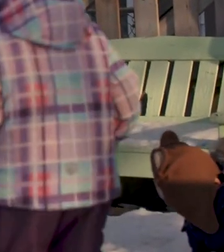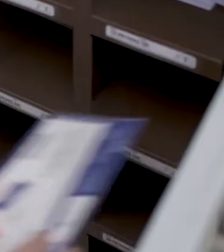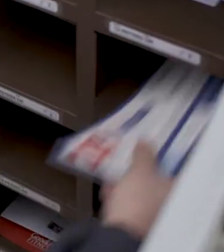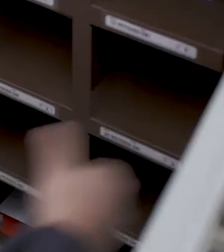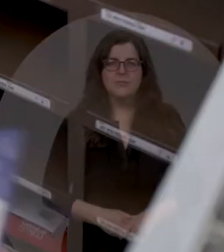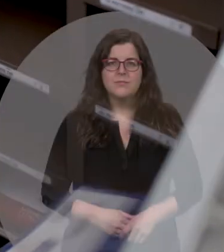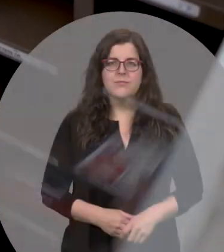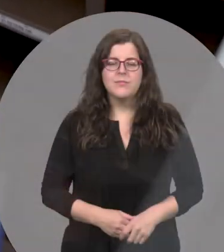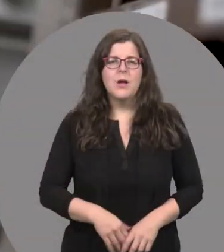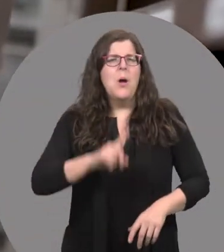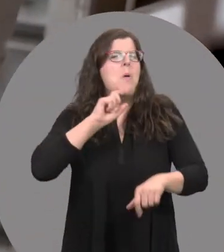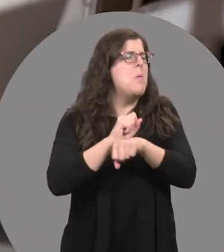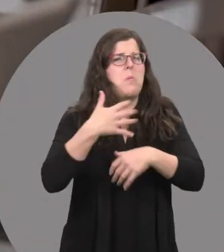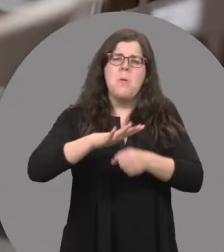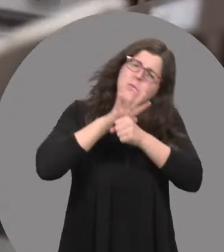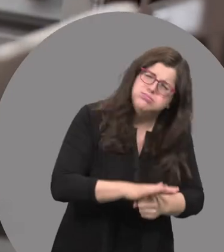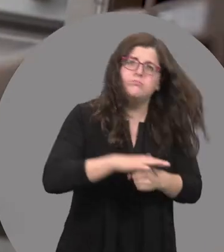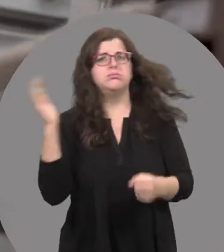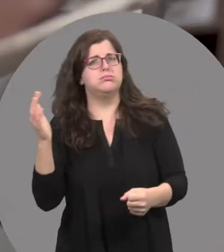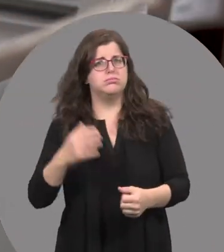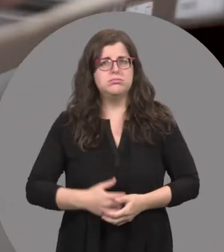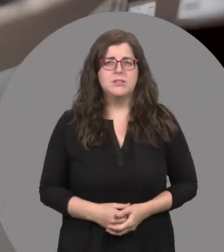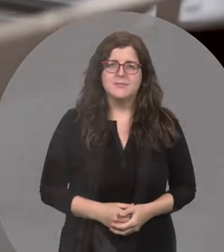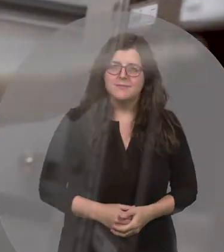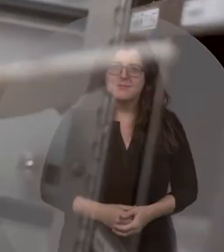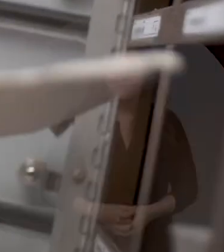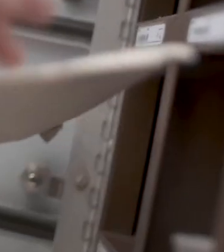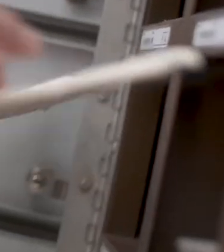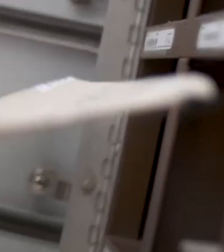Bobby: It definitely takes little bit of stress off us, that's for sure.